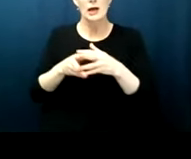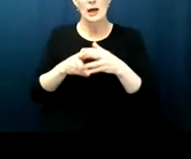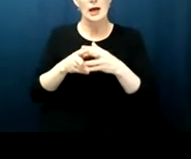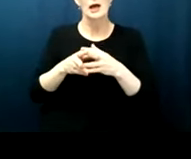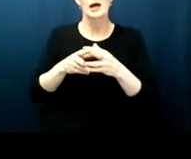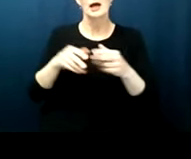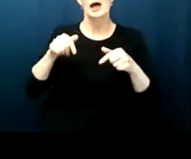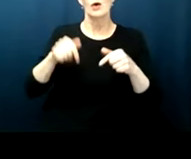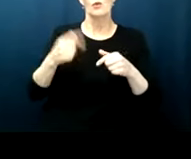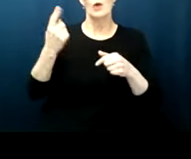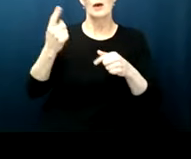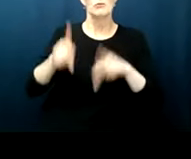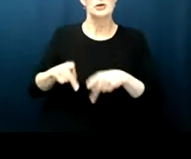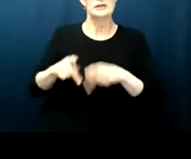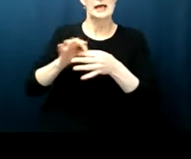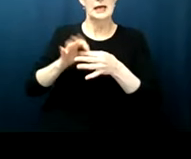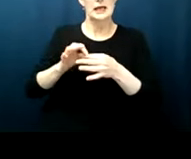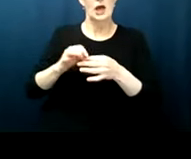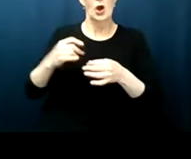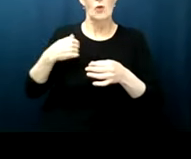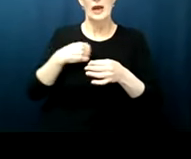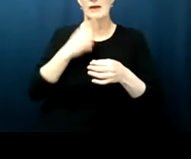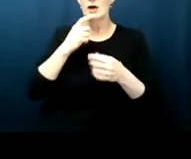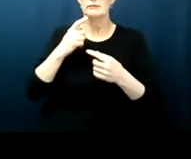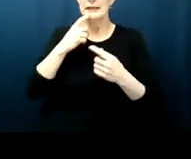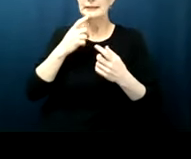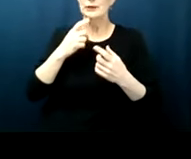is a right that all people should have or whether voting is something only the right people should